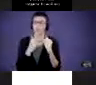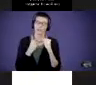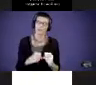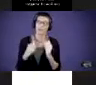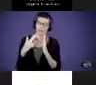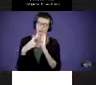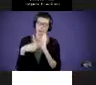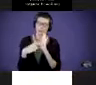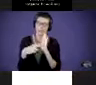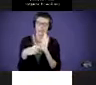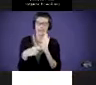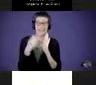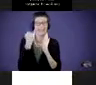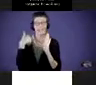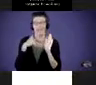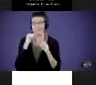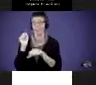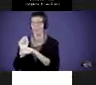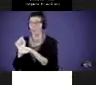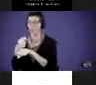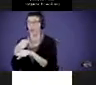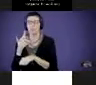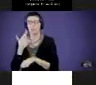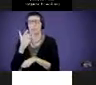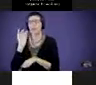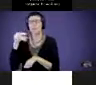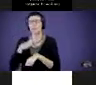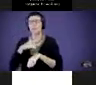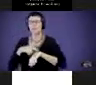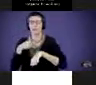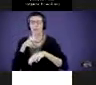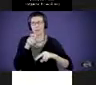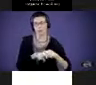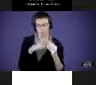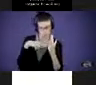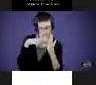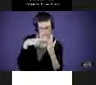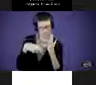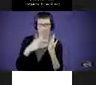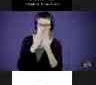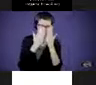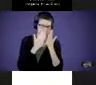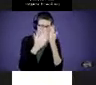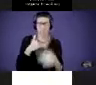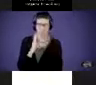I probably would spend 80% of my time on the couch reading books. When Molly was